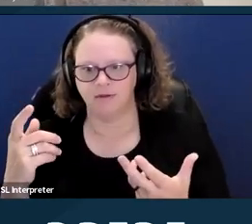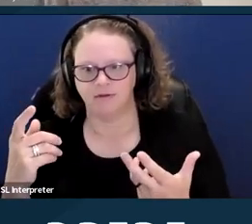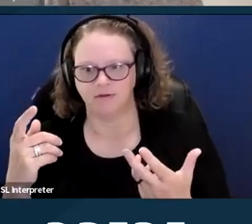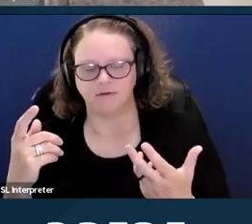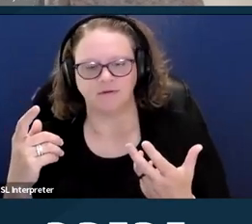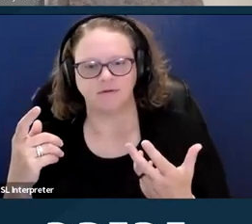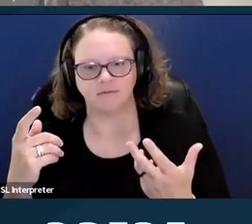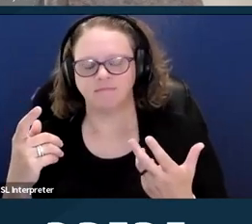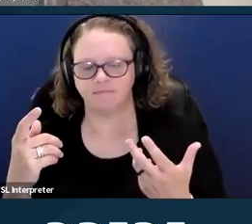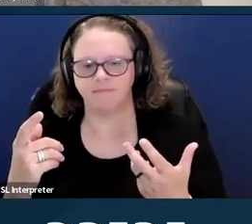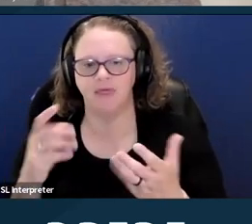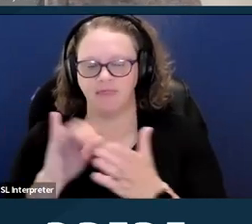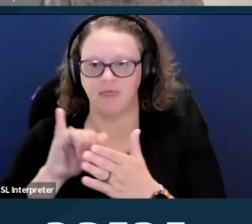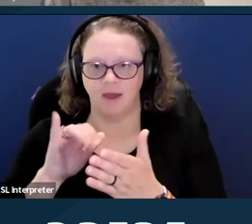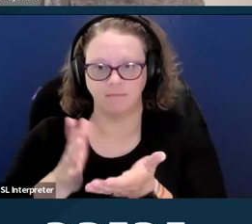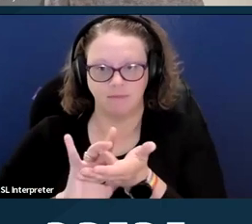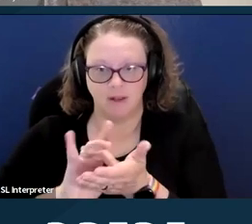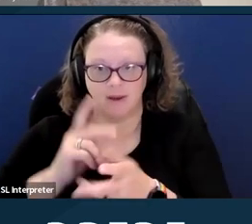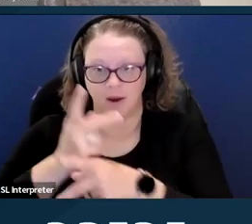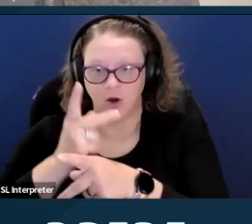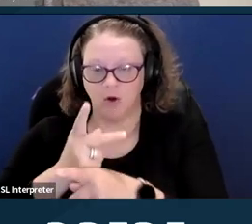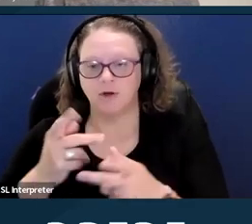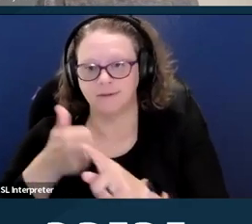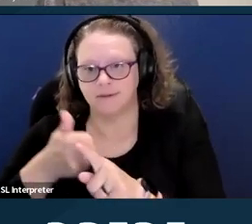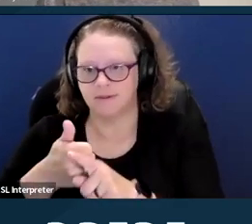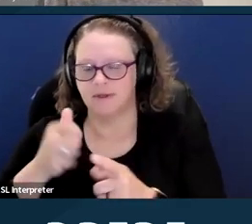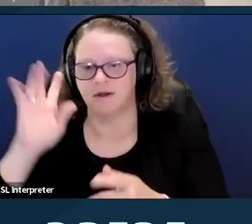that means that there is a limitation on coverage for abortion.